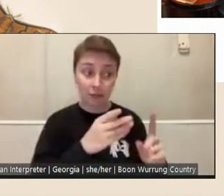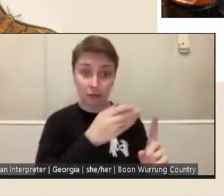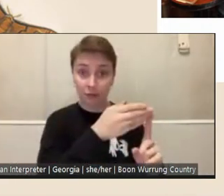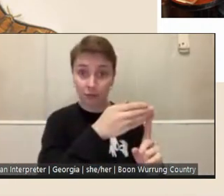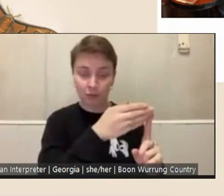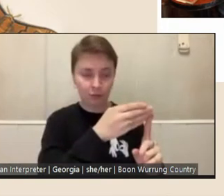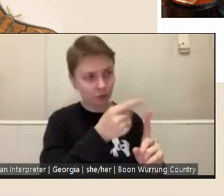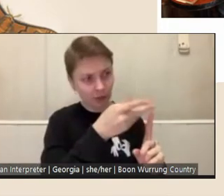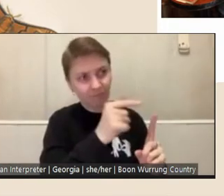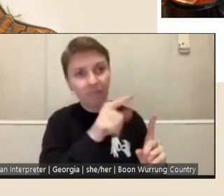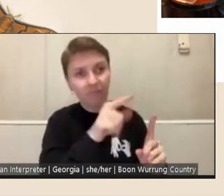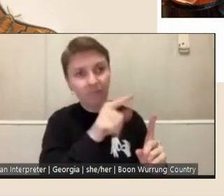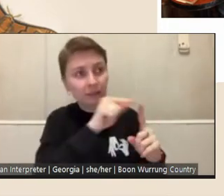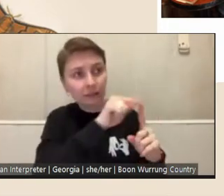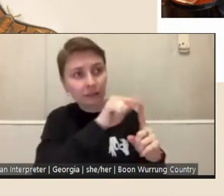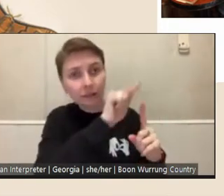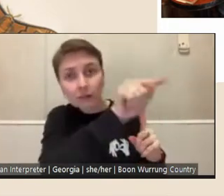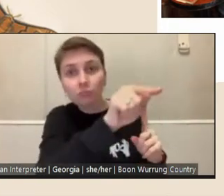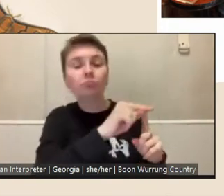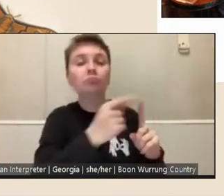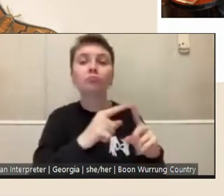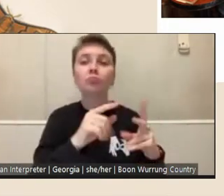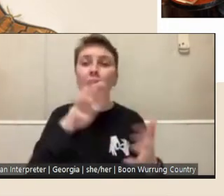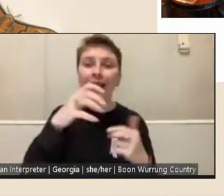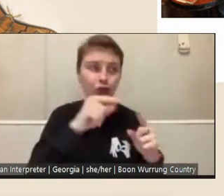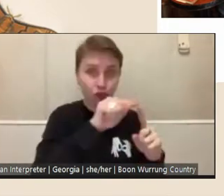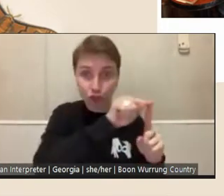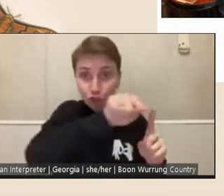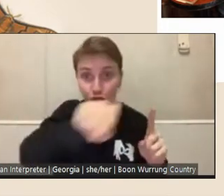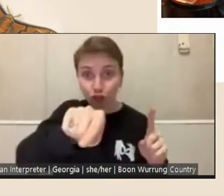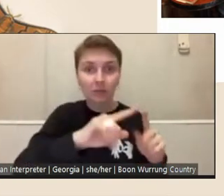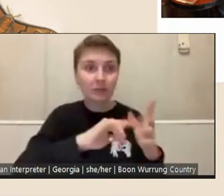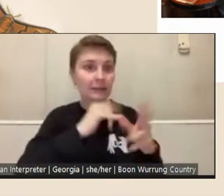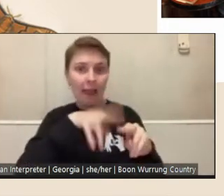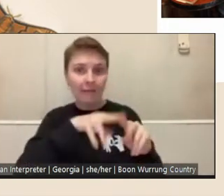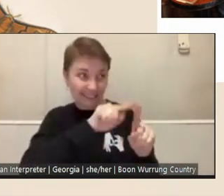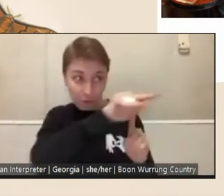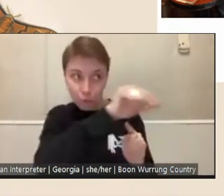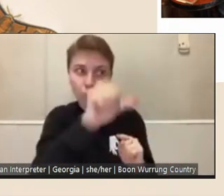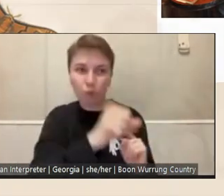collections and staff that/who they'll be able to draw upon for their project.